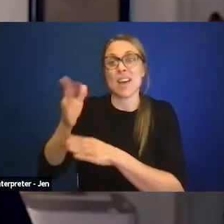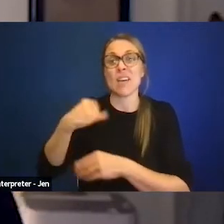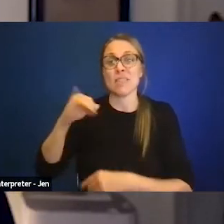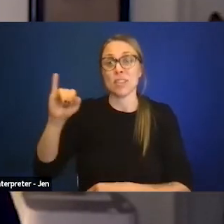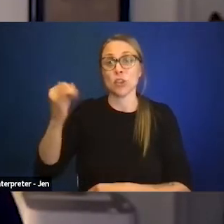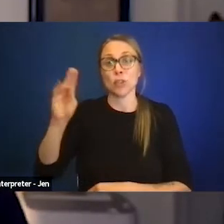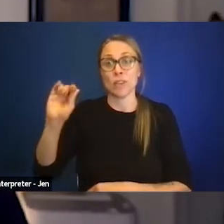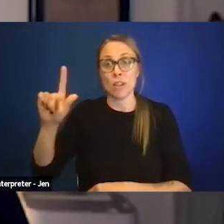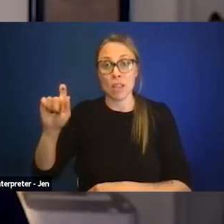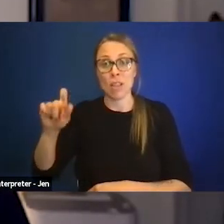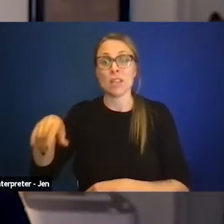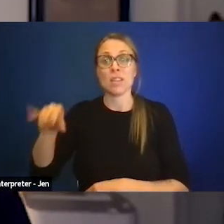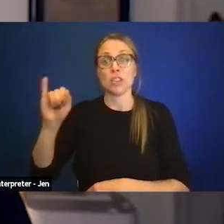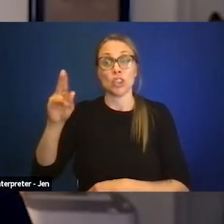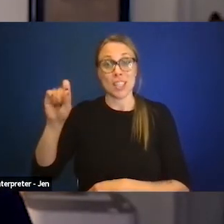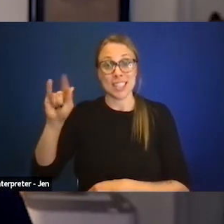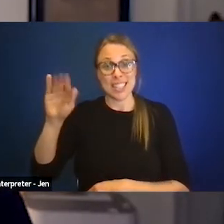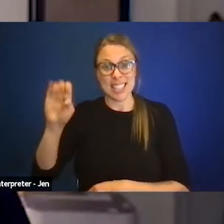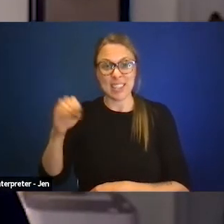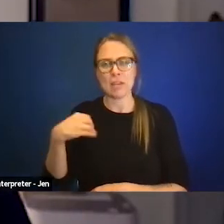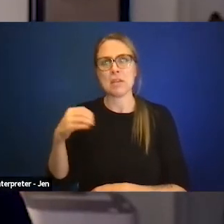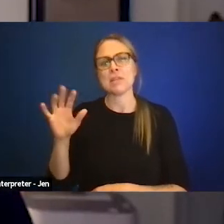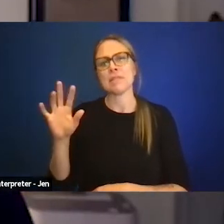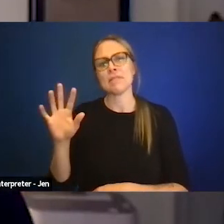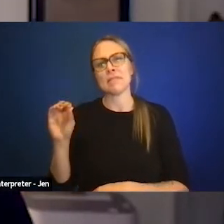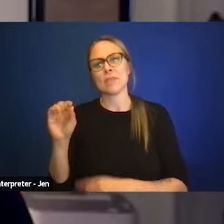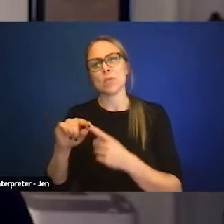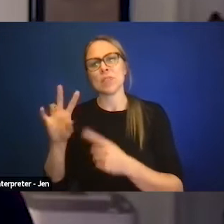that 50 to 80% of children or young adults